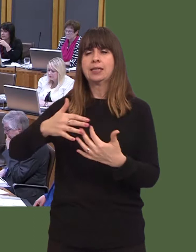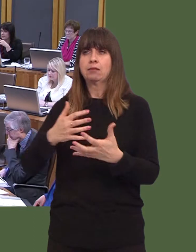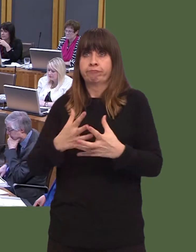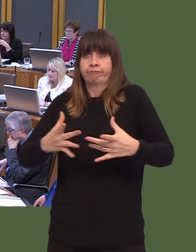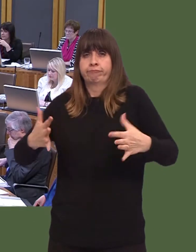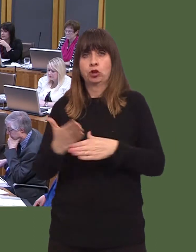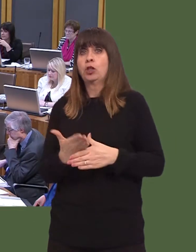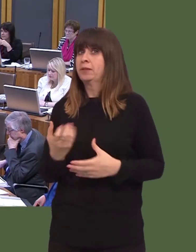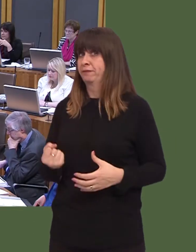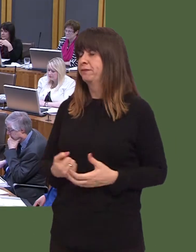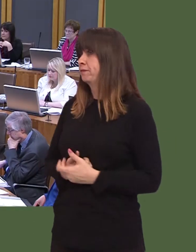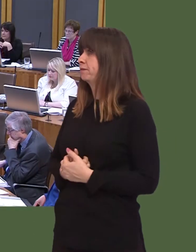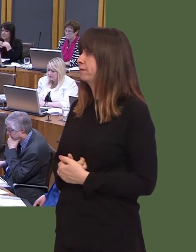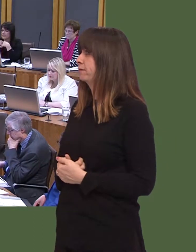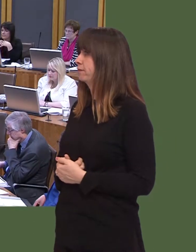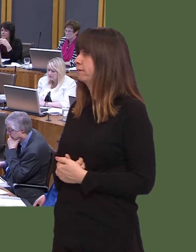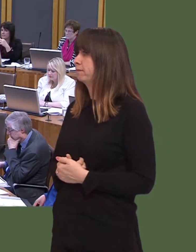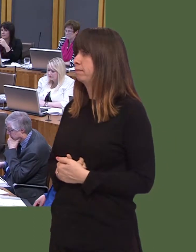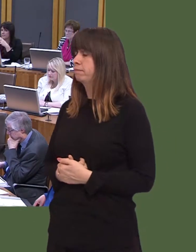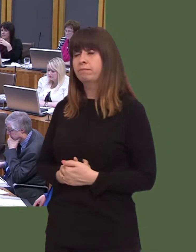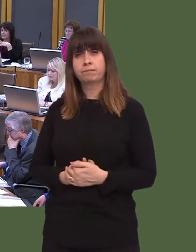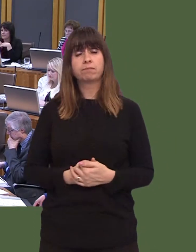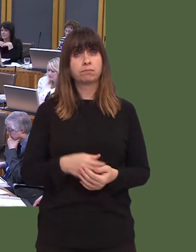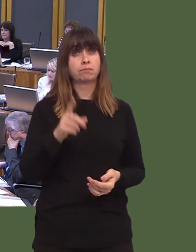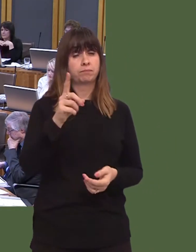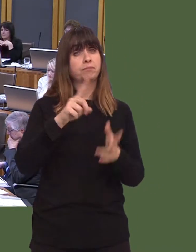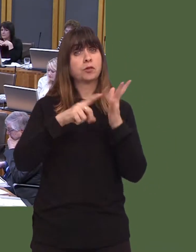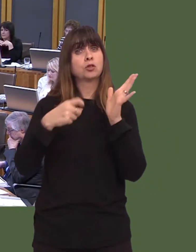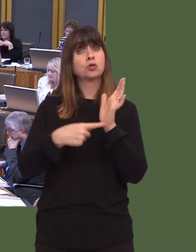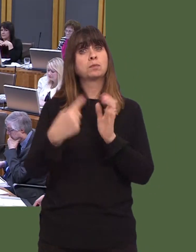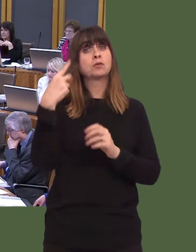Hefin David: Itís worth remembering that it was in October 2015 that the Wales Trades